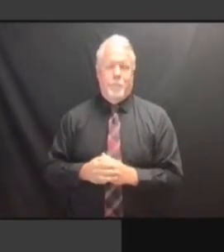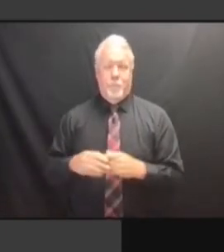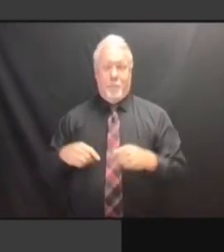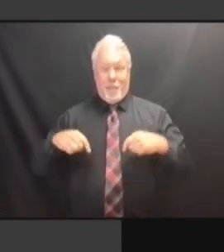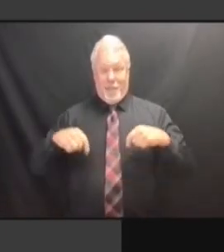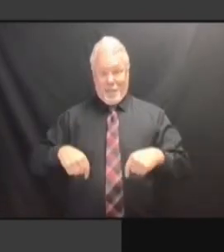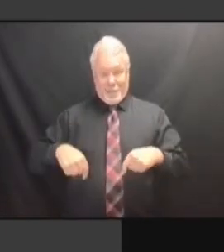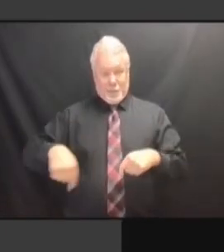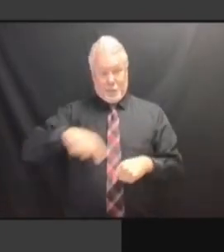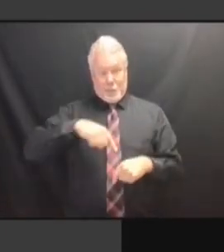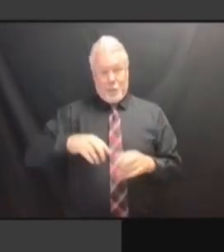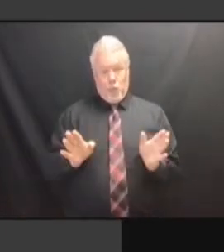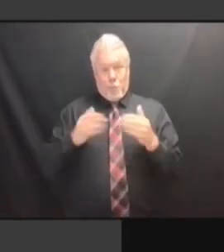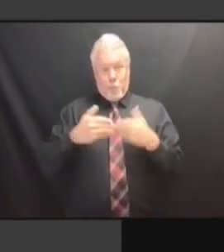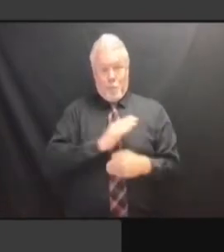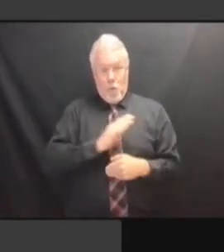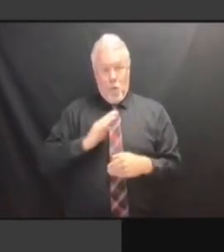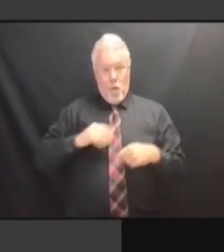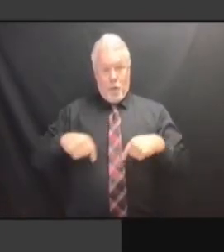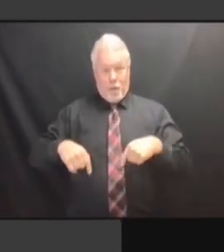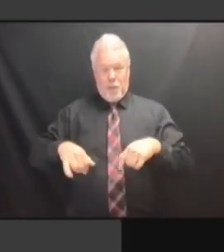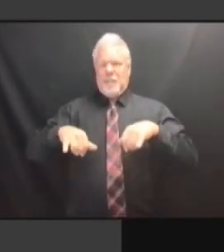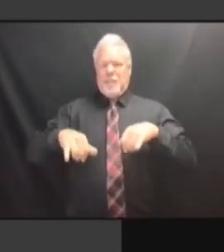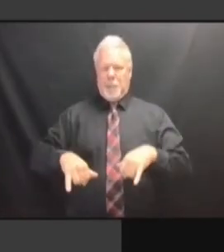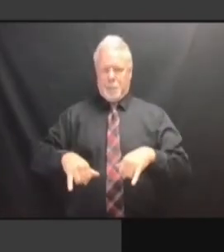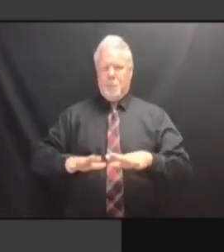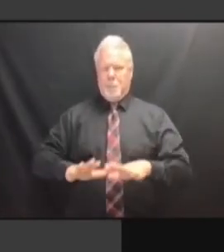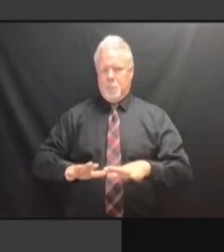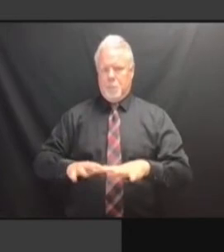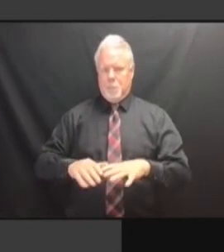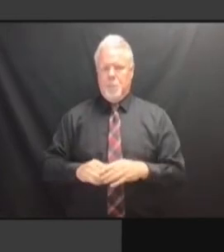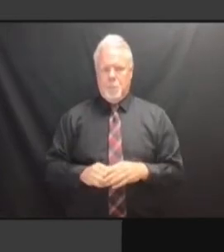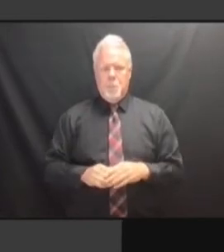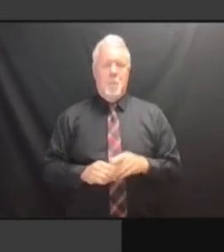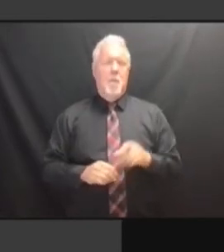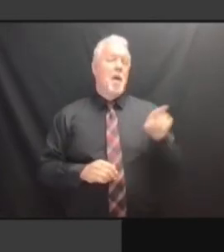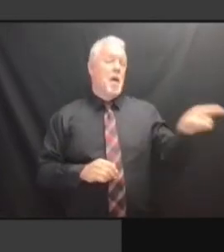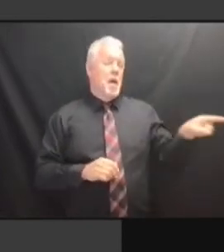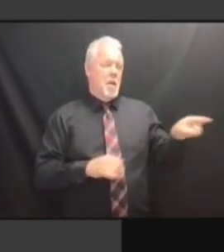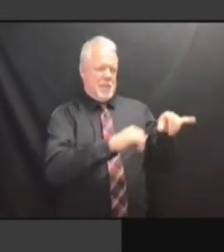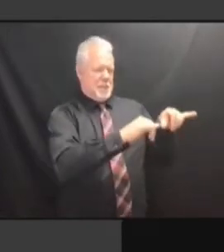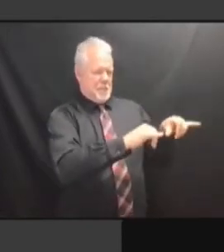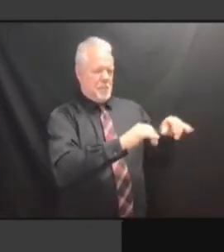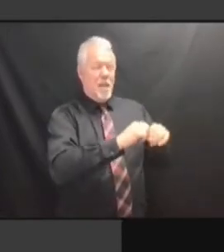THE LAW LIBRARY NEXT DOOR WILL STAY THE LAW LIBRARY NEXT DOOR WILL STAY WHERE THE LAW LIBRARY NEXT DOOR WILL STAY WHERE IT THE LAW LIBRARY NEXT DOOR WILL STAY WHERE IT IS. STAY WHERE IT IS. STAY WHERE IT IS. WE'RE STAY WHERE IT IS. WE'RE PLANNING STAY WHERE IT IS. WE'RE PLANNING AROUND STAY WHERE IT IS. WE'RE PLANNING AROUND THINGS WE'RE PLANNING AROUND THINGS WE'RE PLANNING AROUND THINGS THAT WE'RE PLANNING AROUND THINGS THAT AREN'T WE'RE PLANNING AROUND THINGS THAT AREN'T GOING WE'RE PLANNING AROUND THINGS THAT AREN'T GOING TO WE'RE PLANNING AROUND THINGS THAT AREN'T GOING TO MOVE